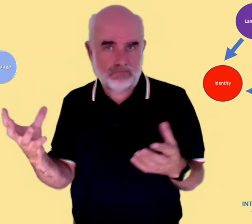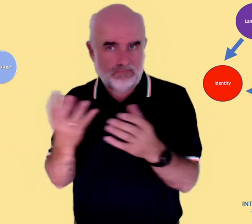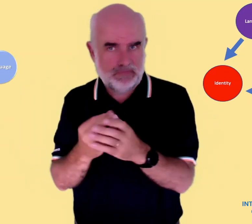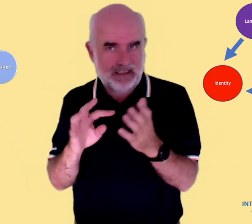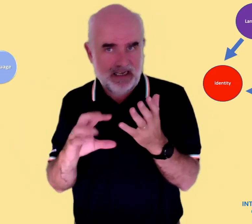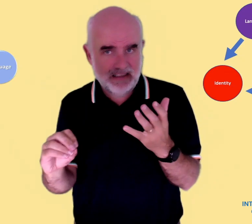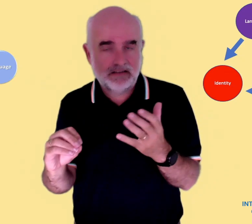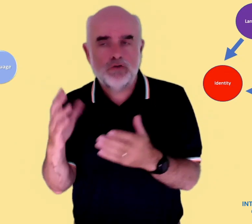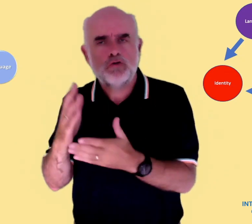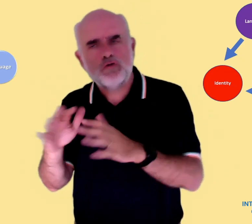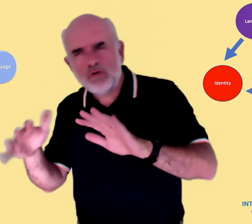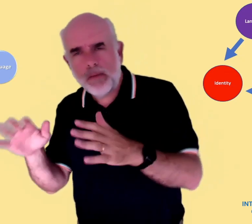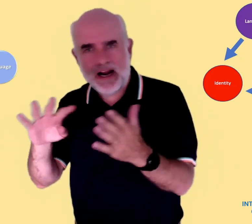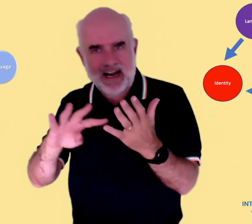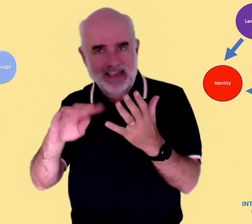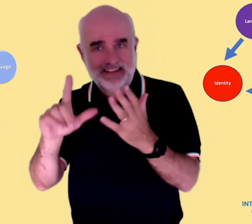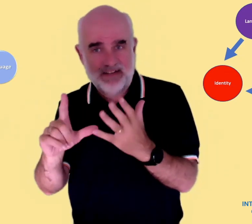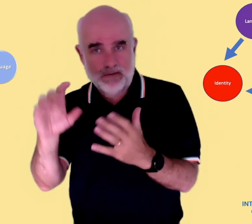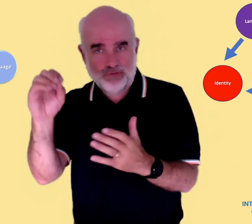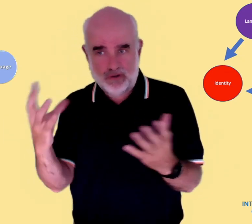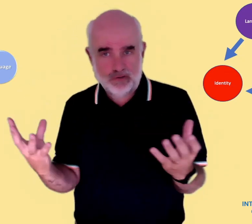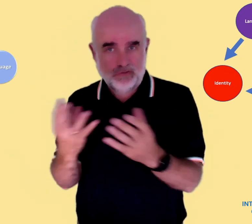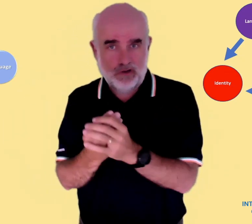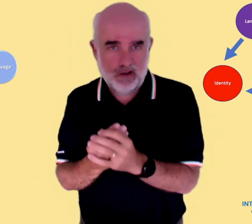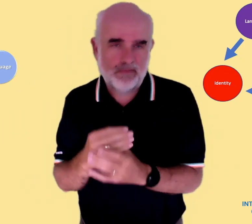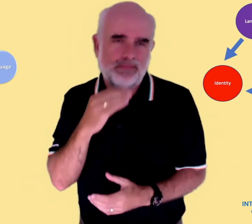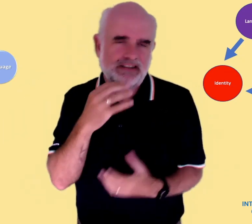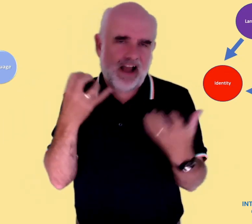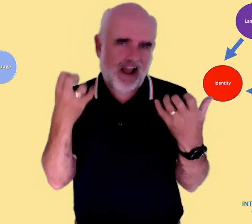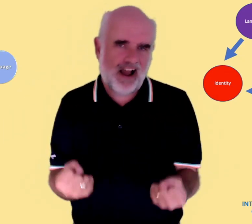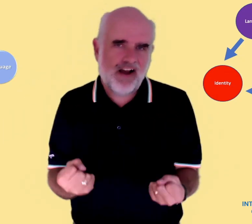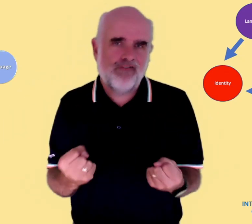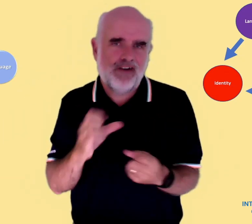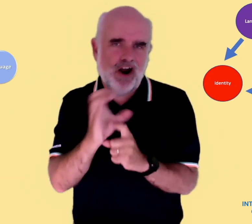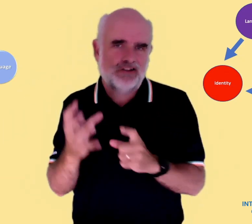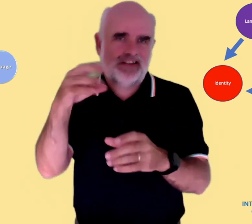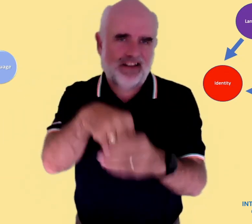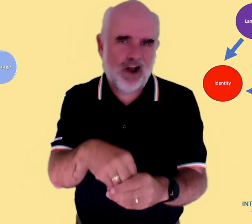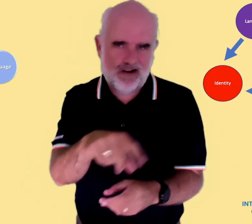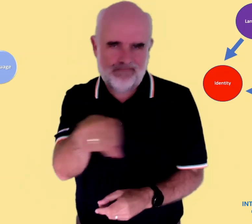agreed, with 20% saying they mostly agreed. That's a combined figure of about 90%, or, including